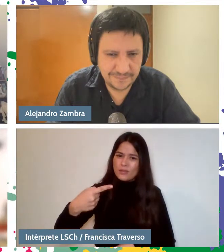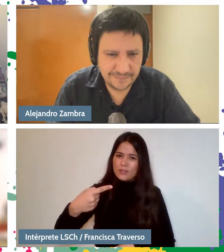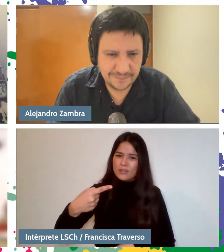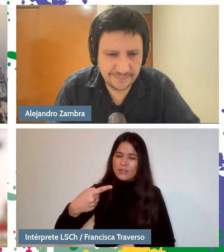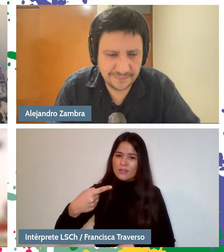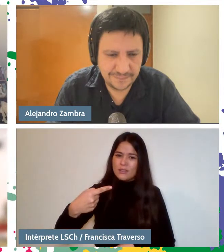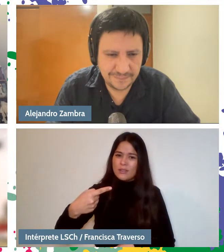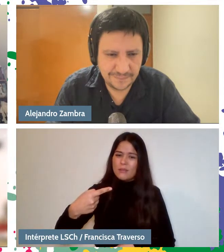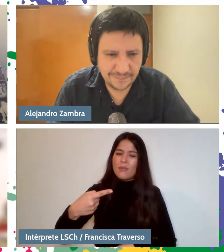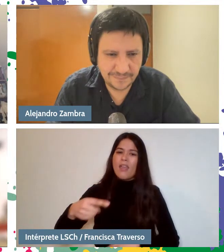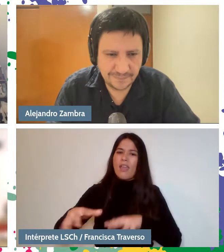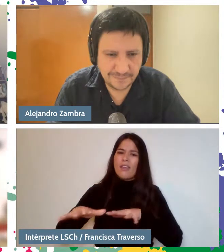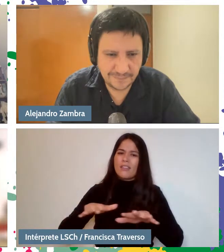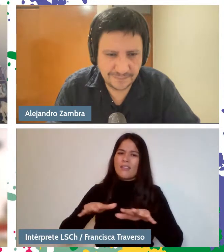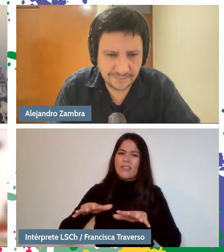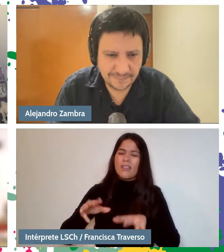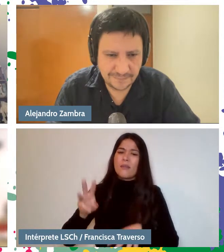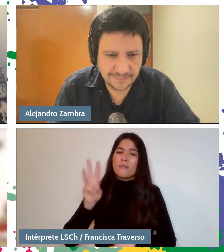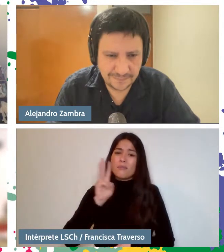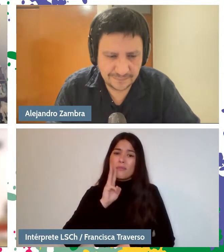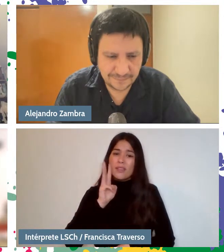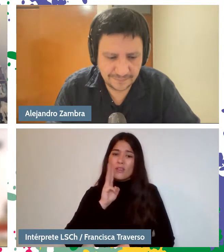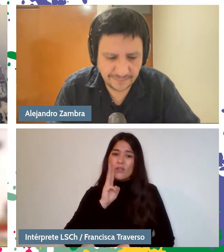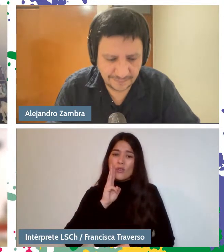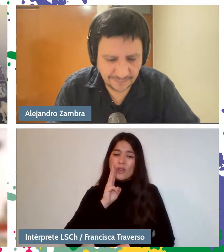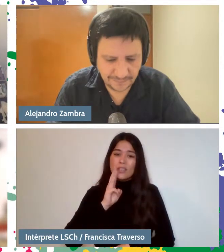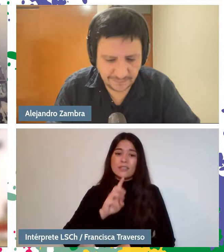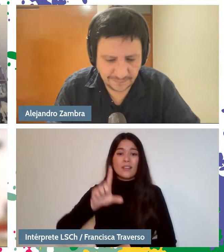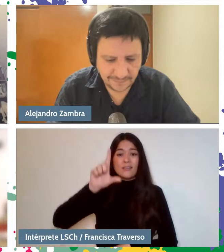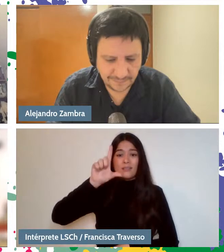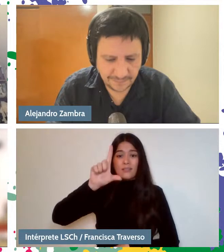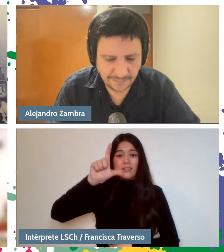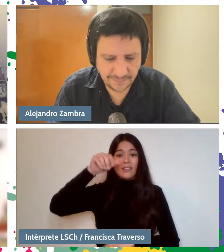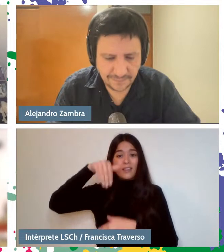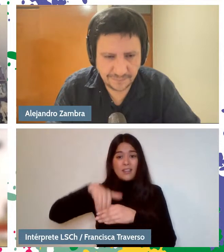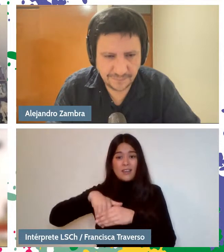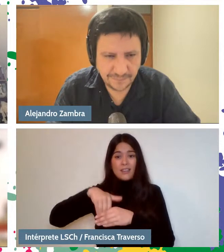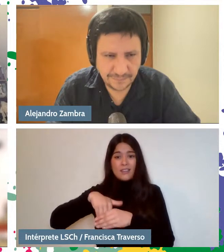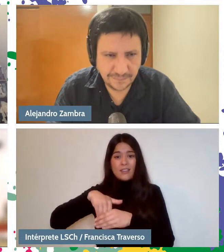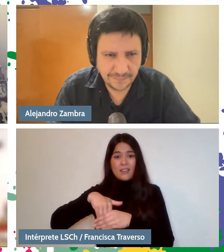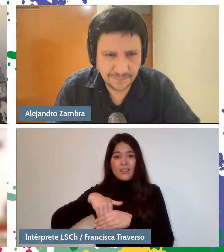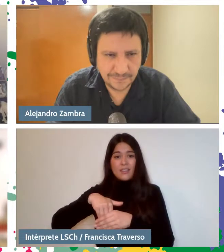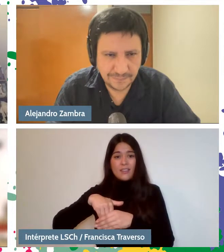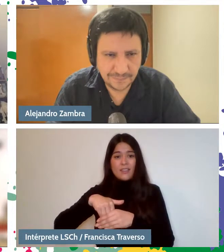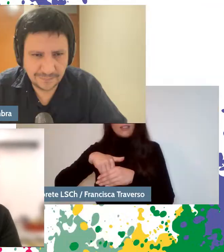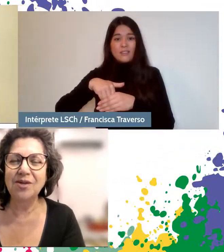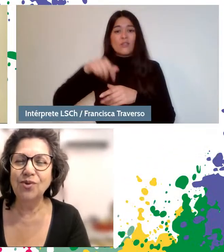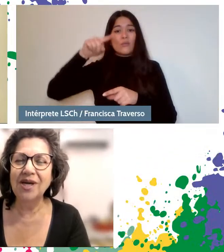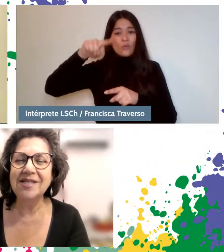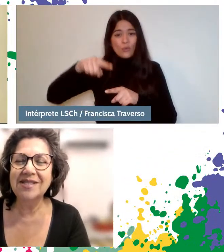next Wednesday at 7:00 p.m. We will do Artifica Tu Casa again